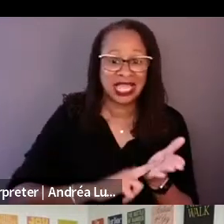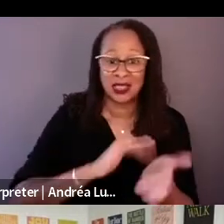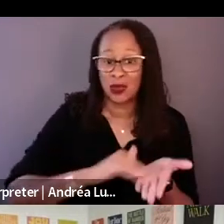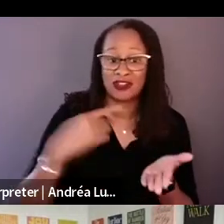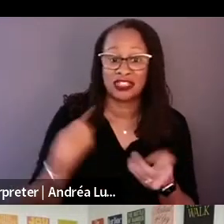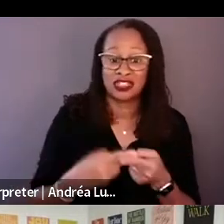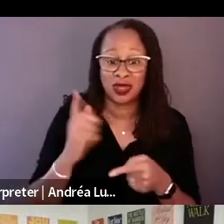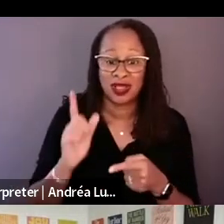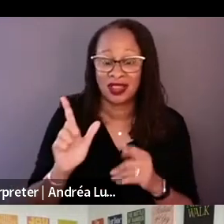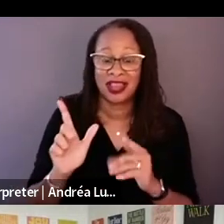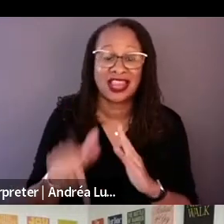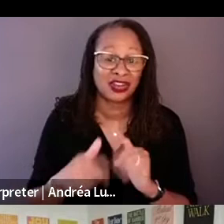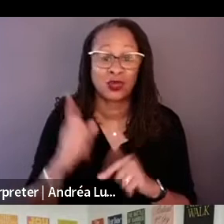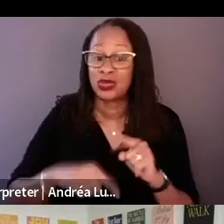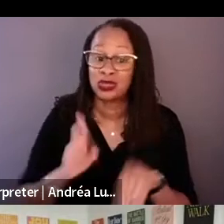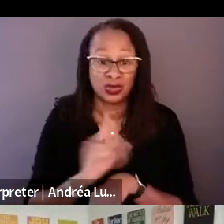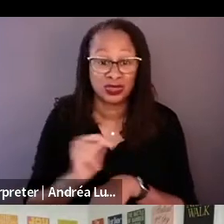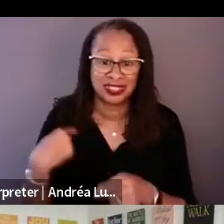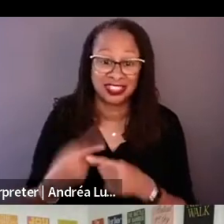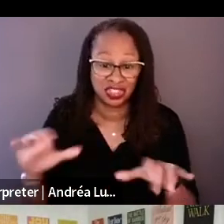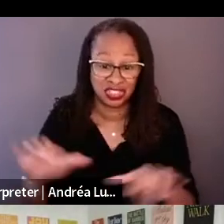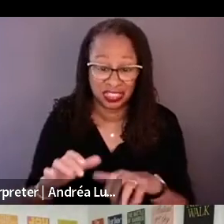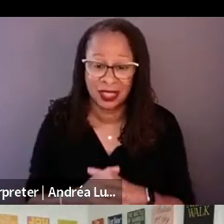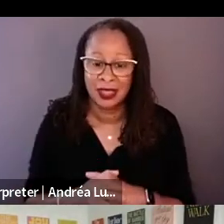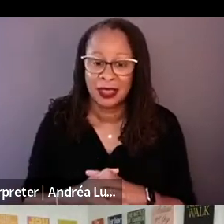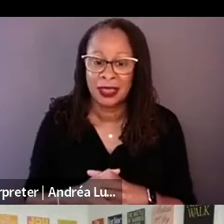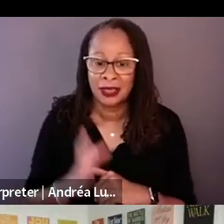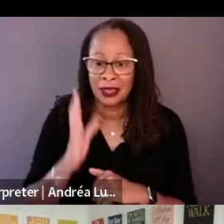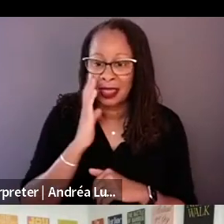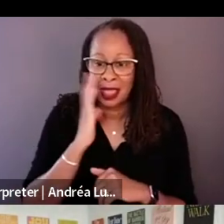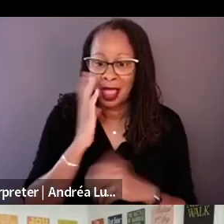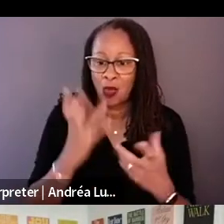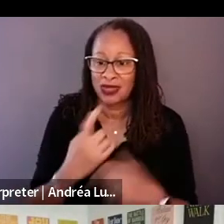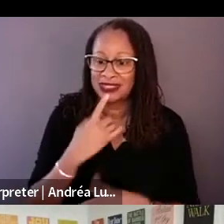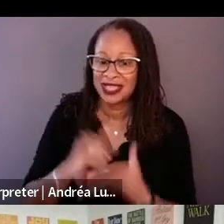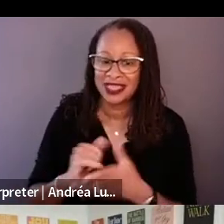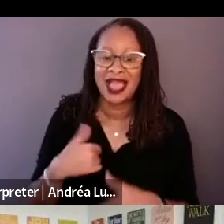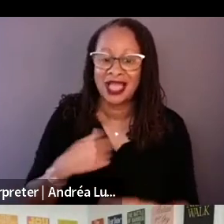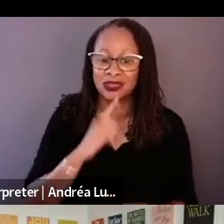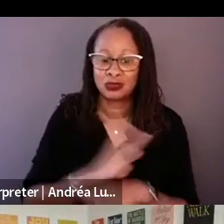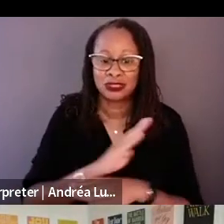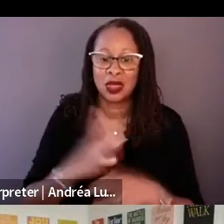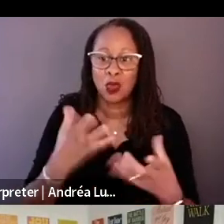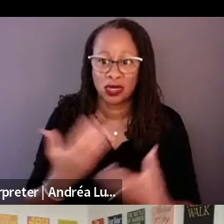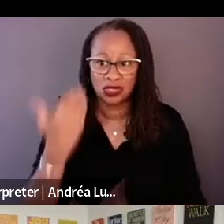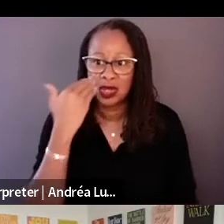I just want to say that I legit wanted to know what Matt or them were dreaming at night.